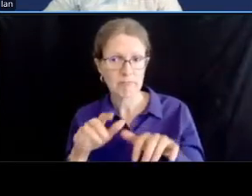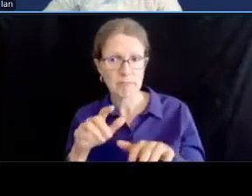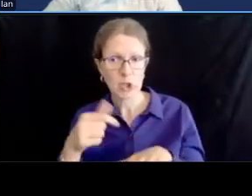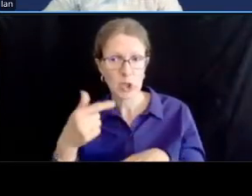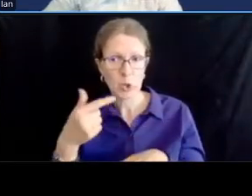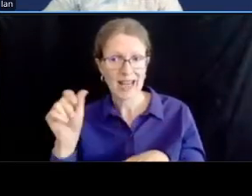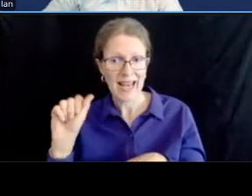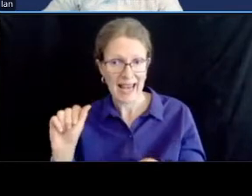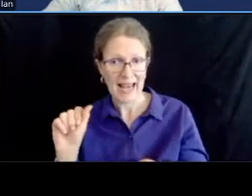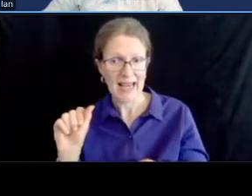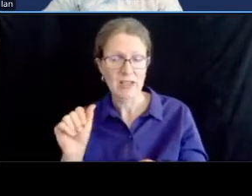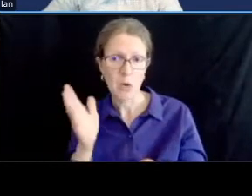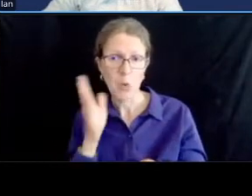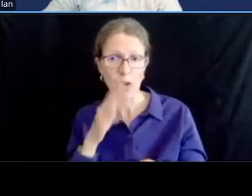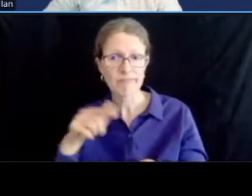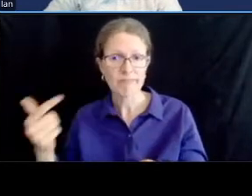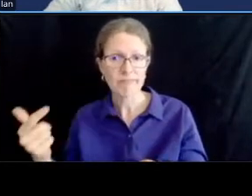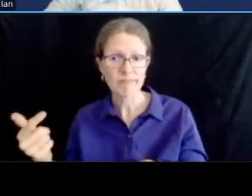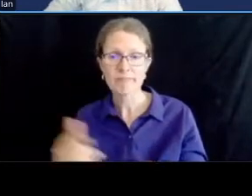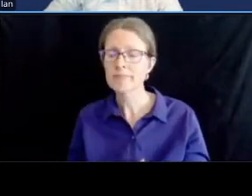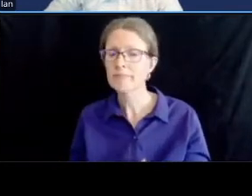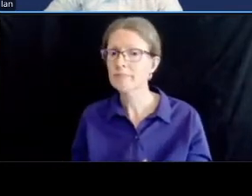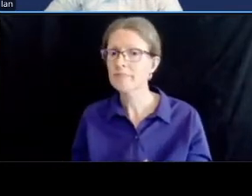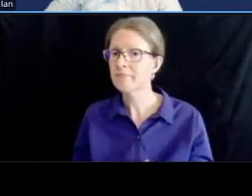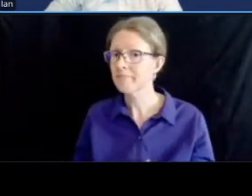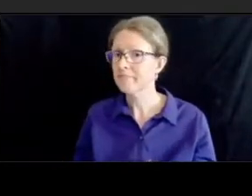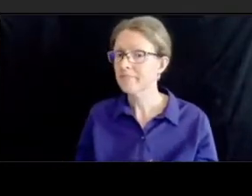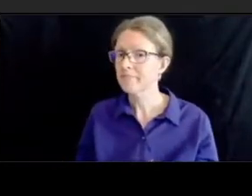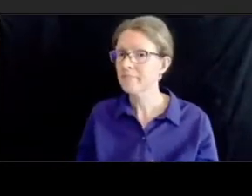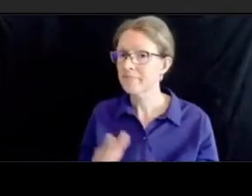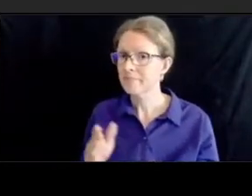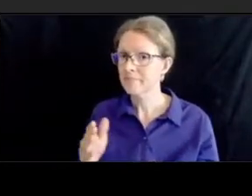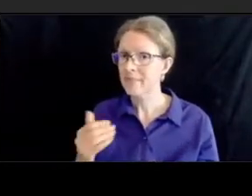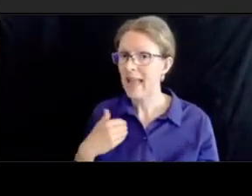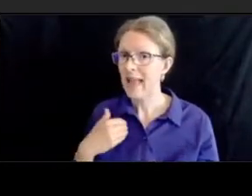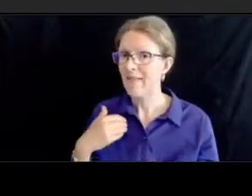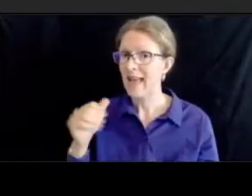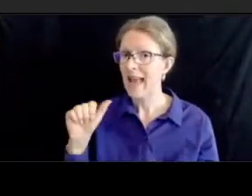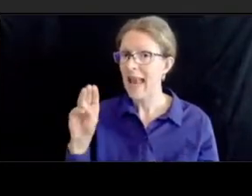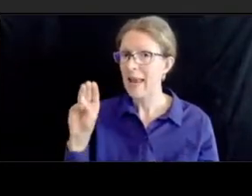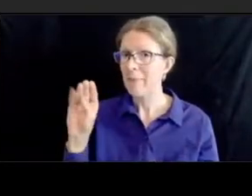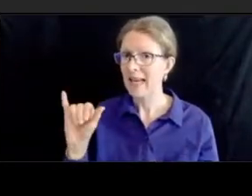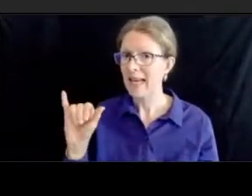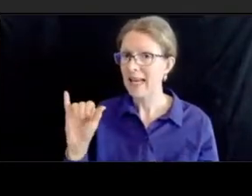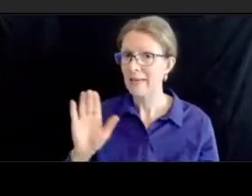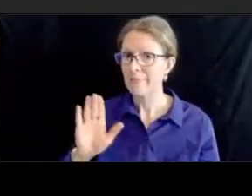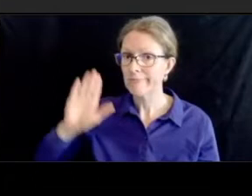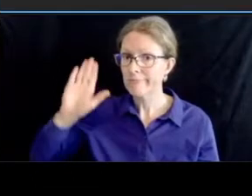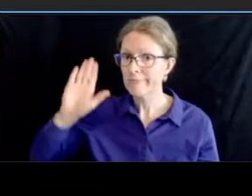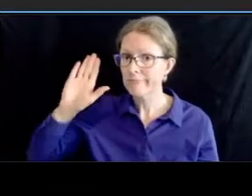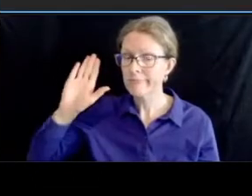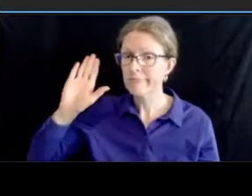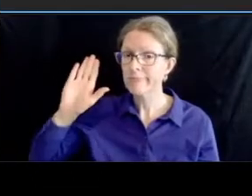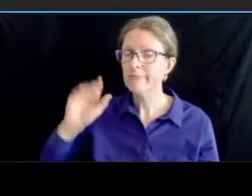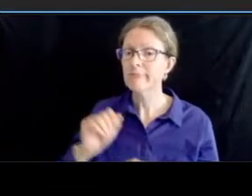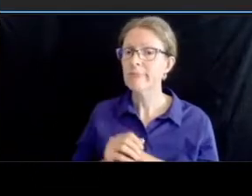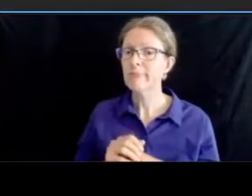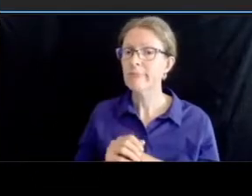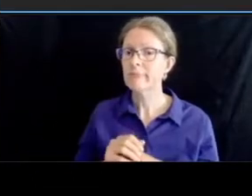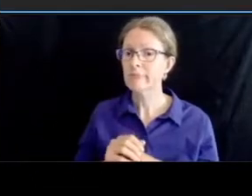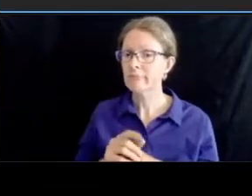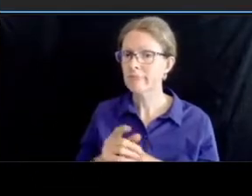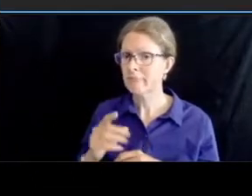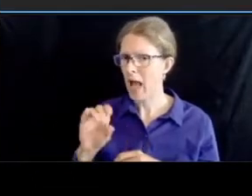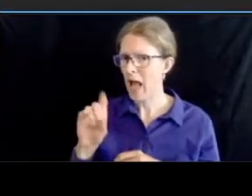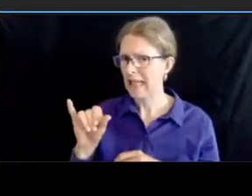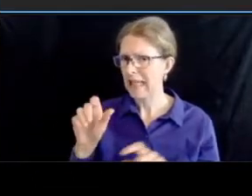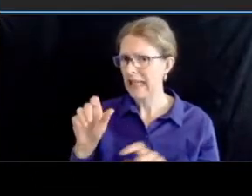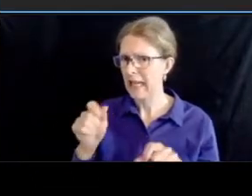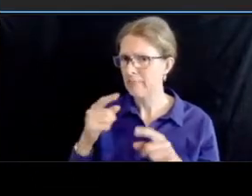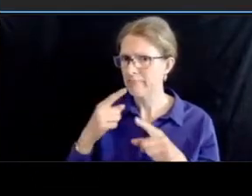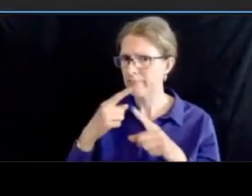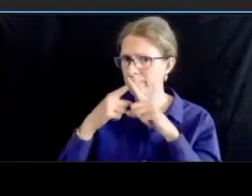hi ian so we have amy who's had her hand raised um molly can we unmute amy